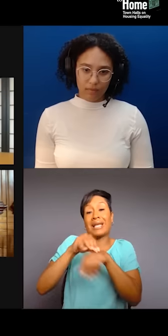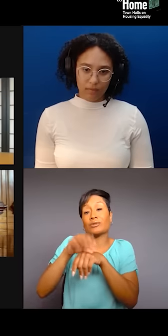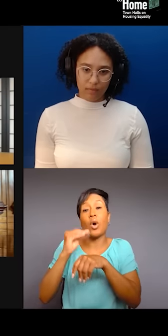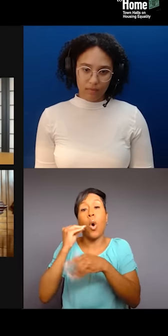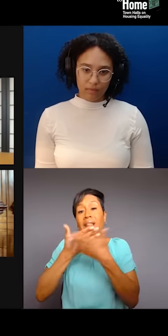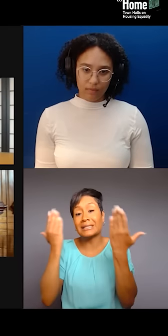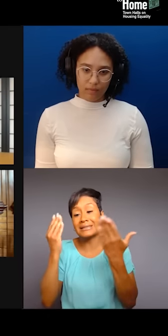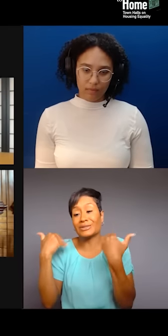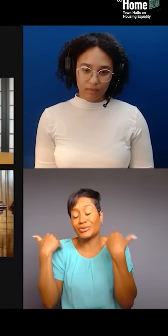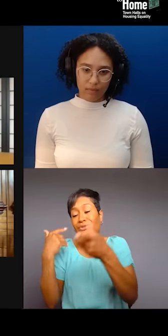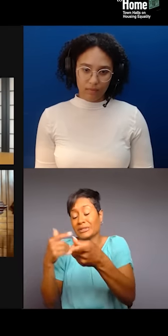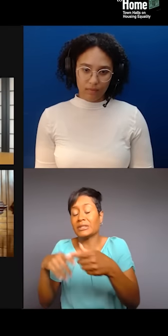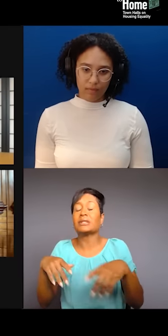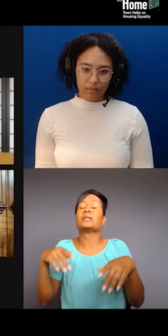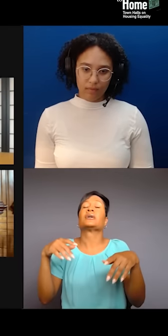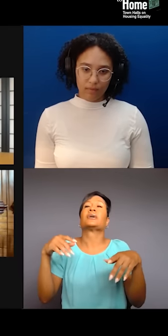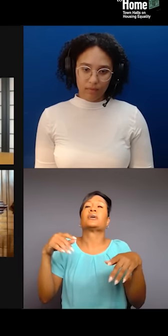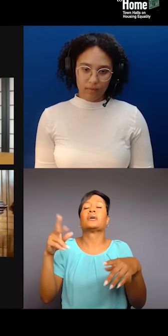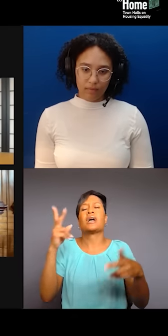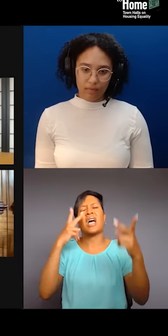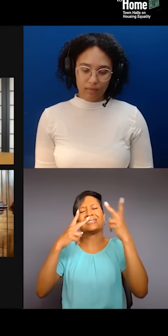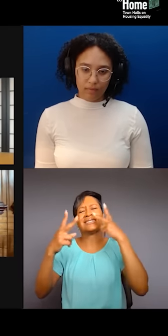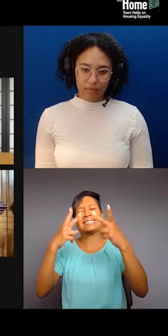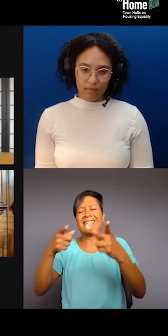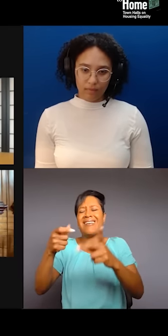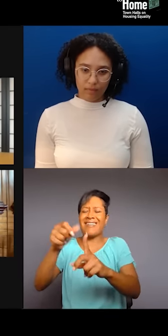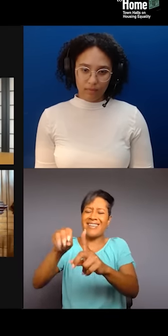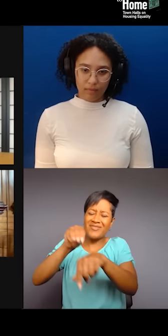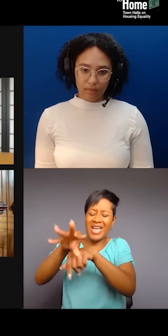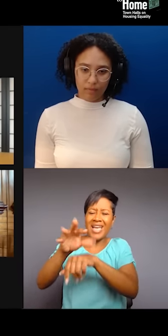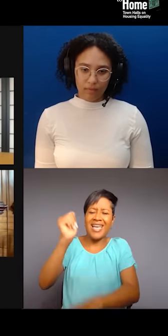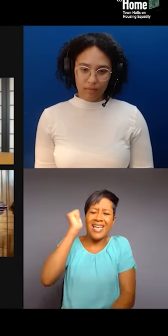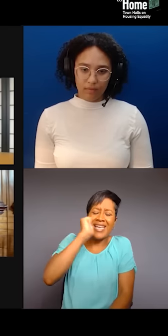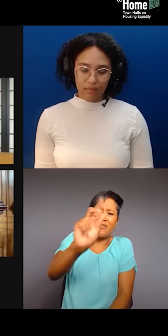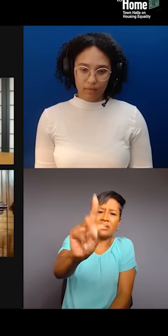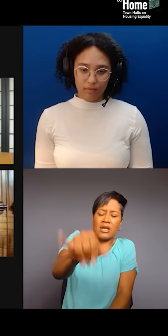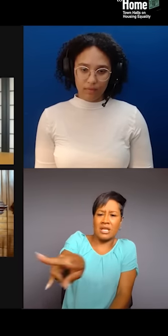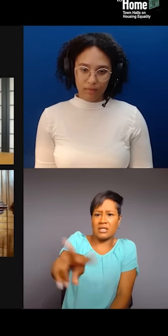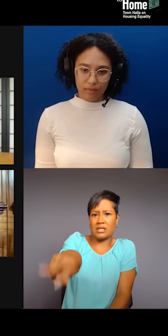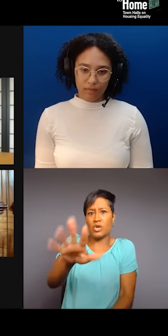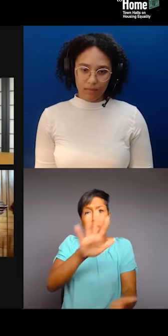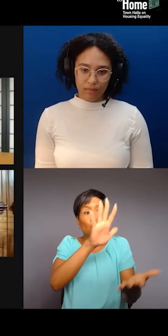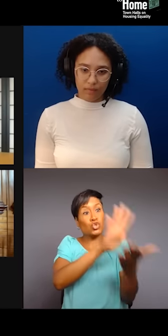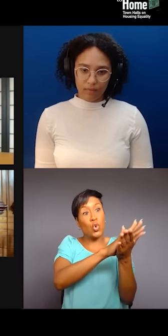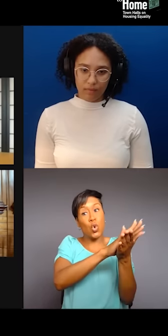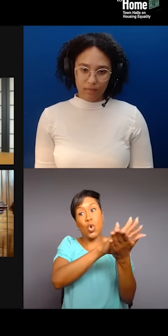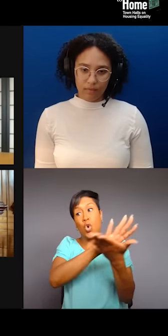So, I see the impact every single day of how that school to prison pipeline is set up, and it works.